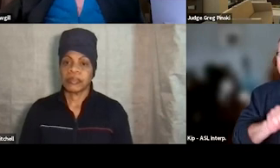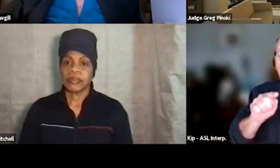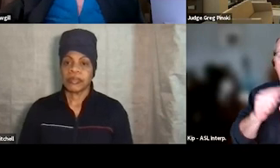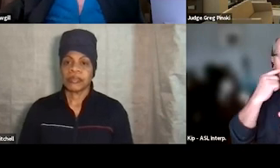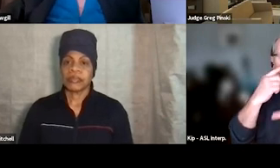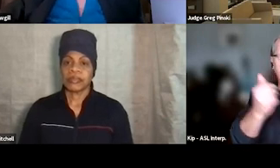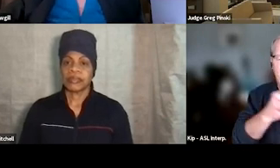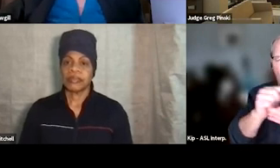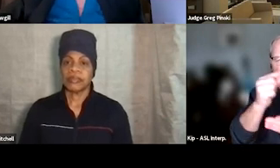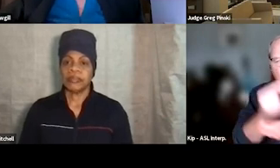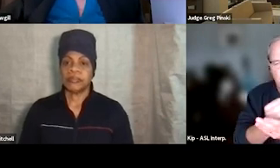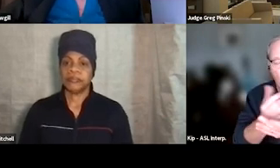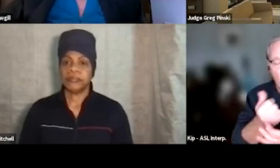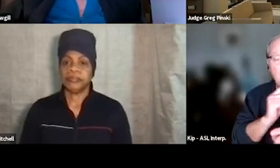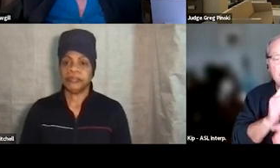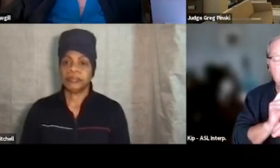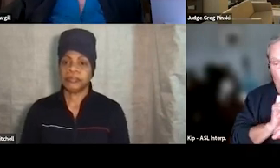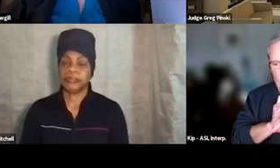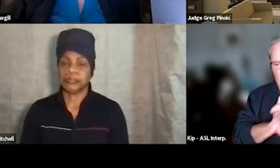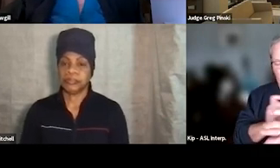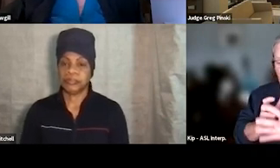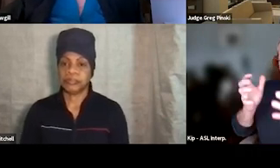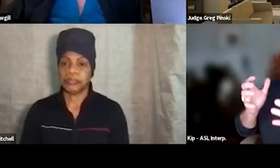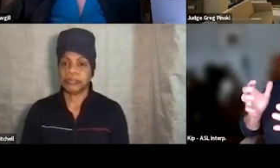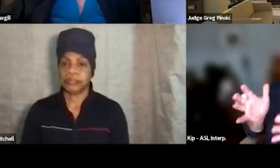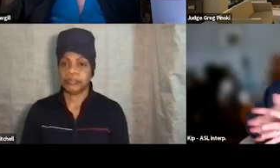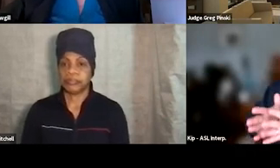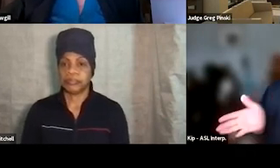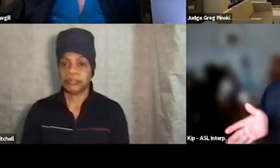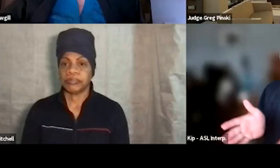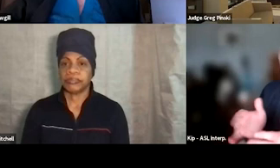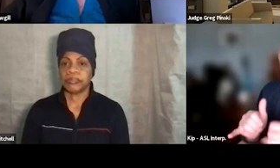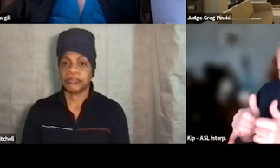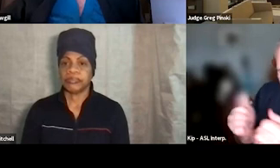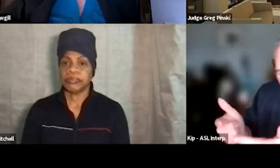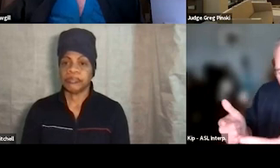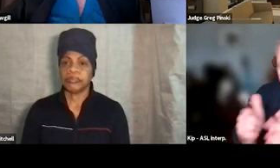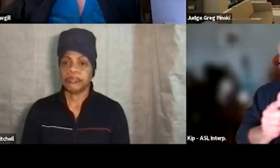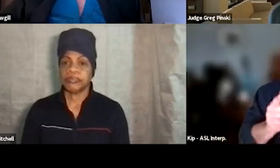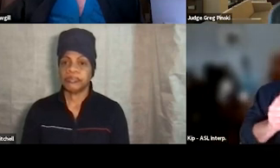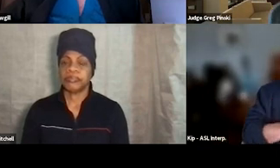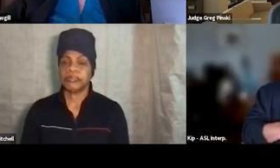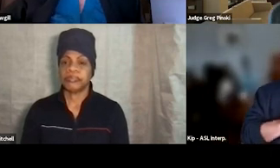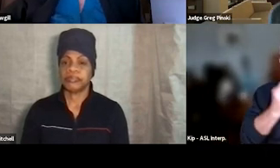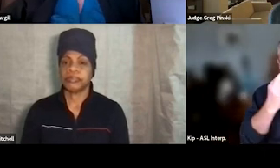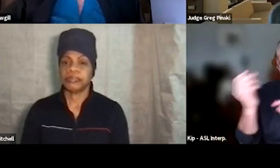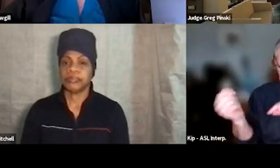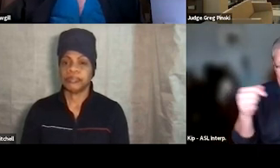we wanna make sure that we do give 'em that biggest incentive of all, right? There needs to be a legal incentive for coming into the program. So what is that?